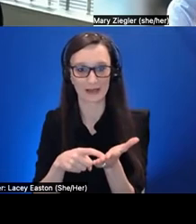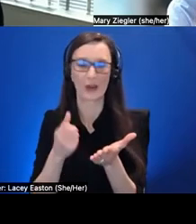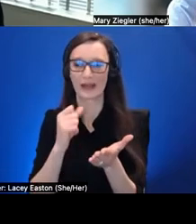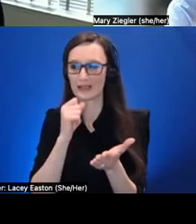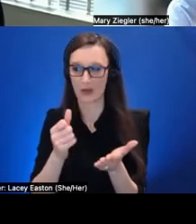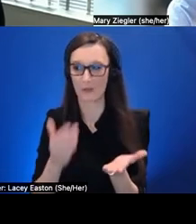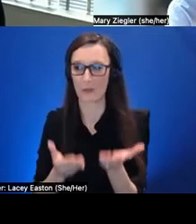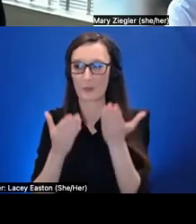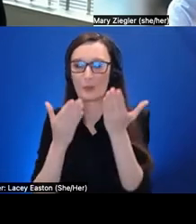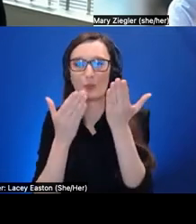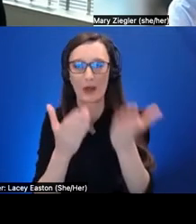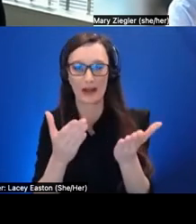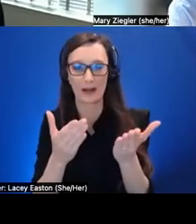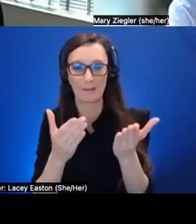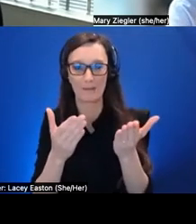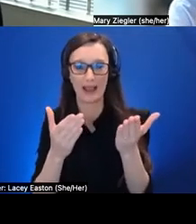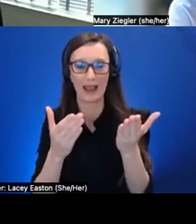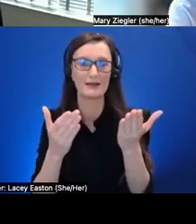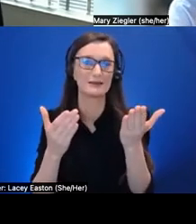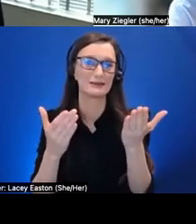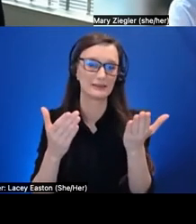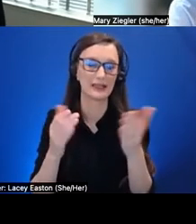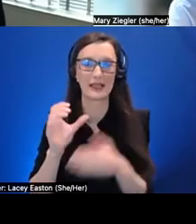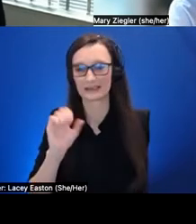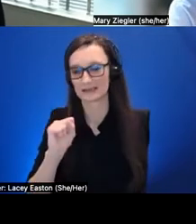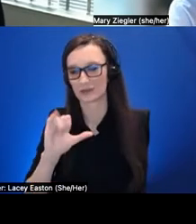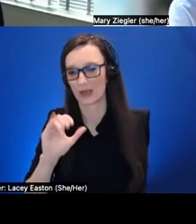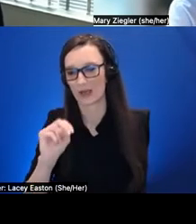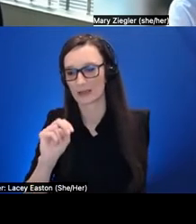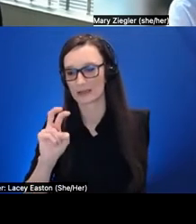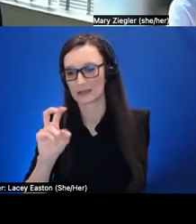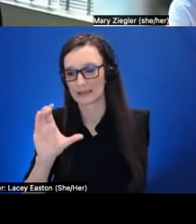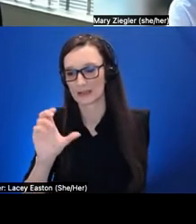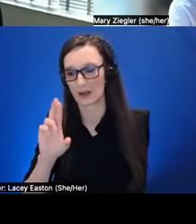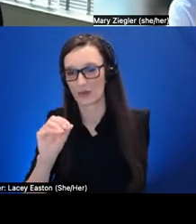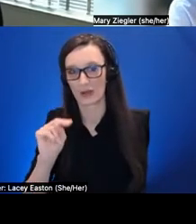because of time zones and connectivity and that kind of thing but i think the pandemic changed